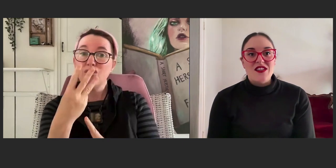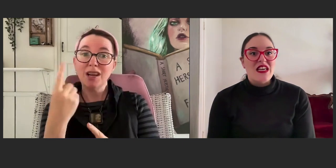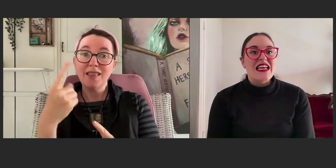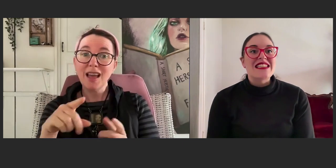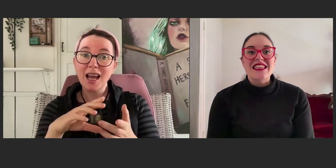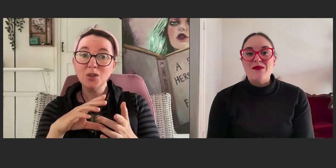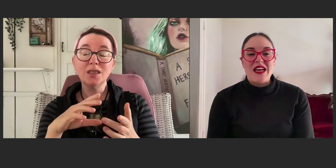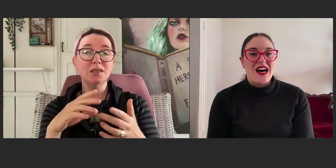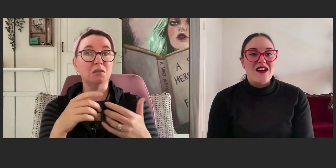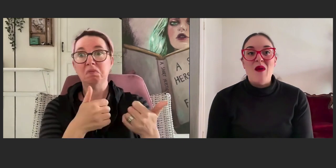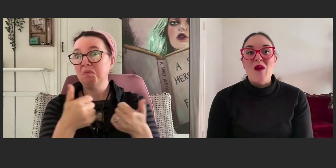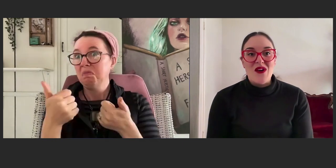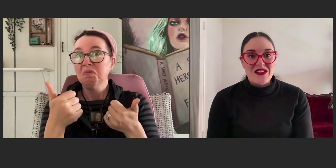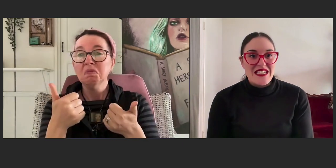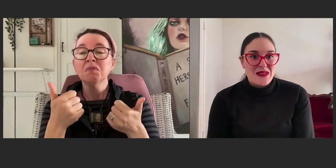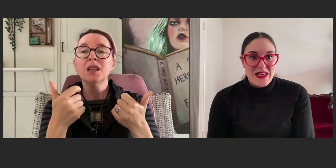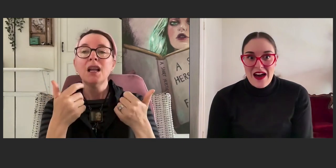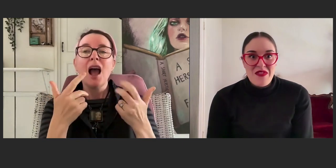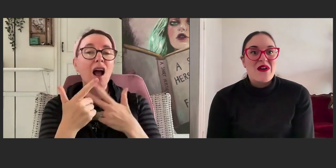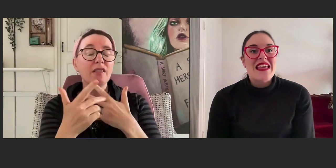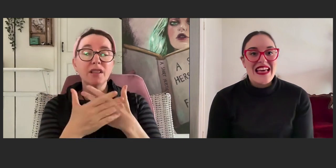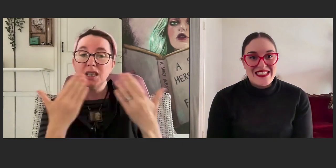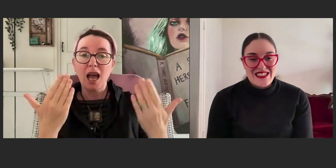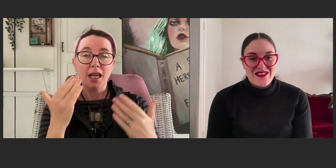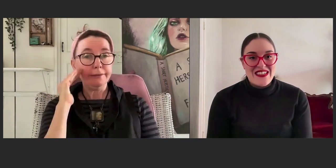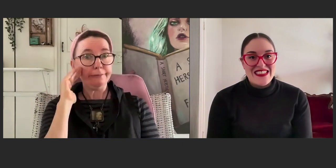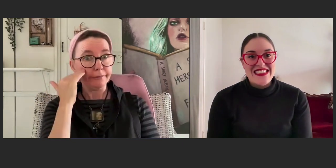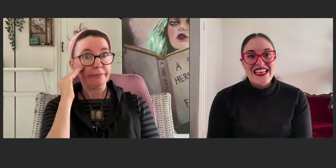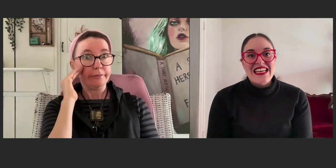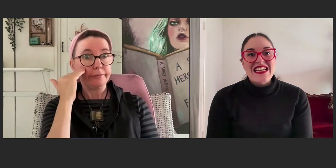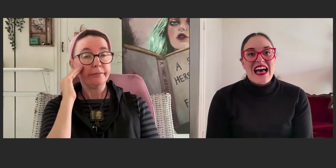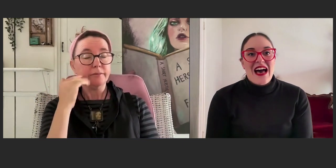it'll easily become more, it'll easily become 3000 words.